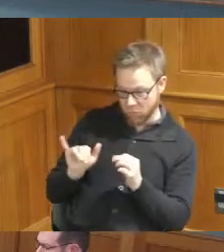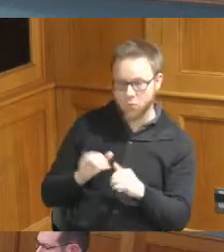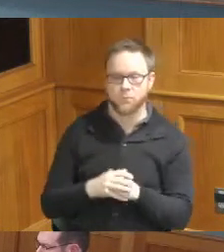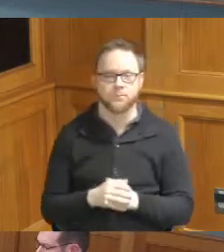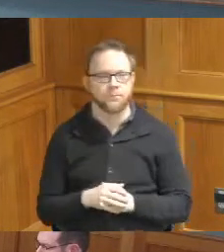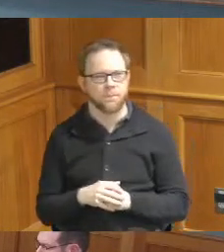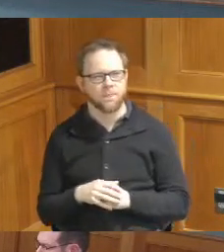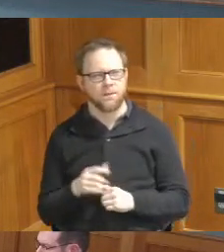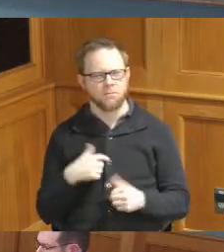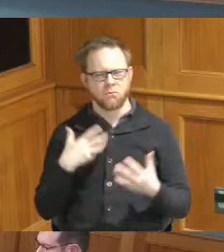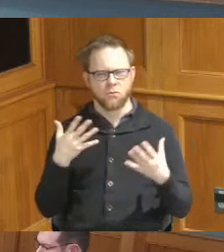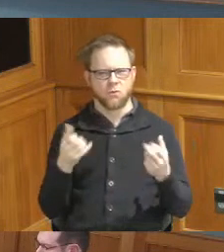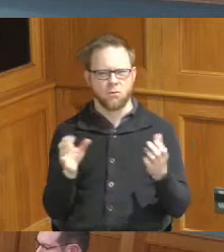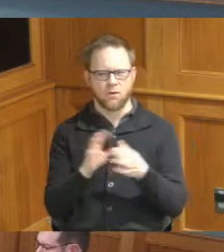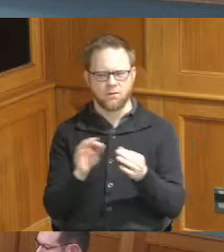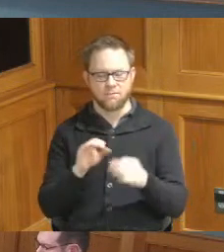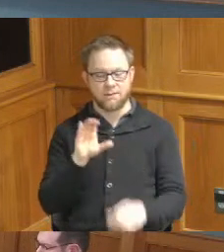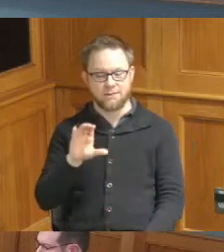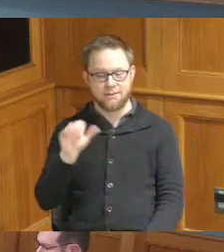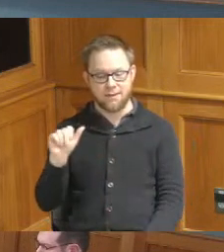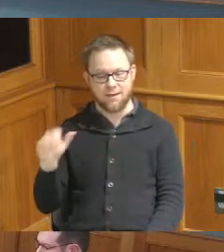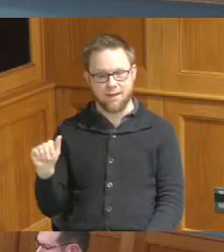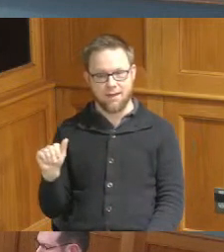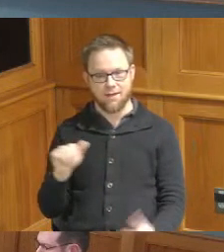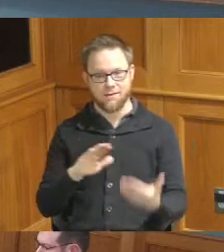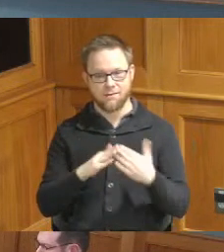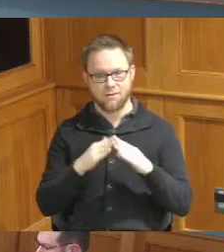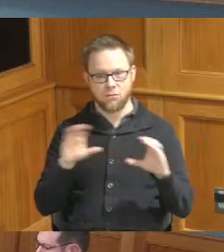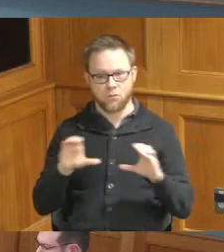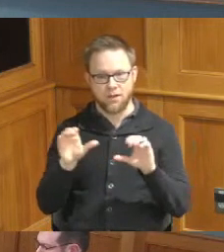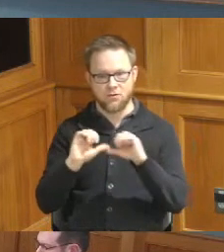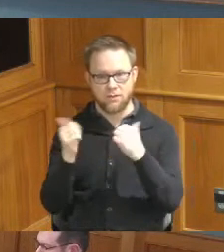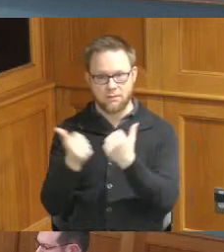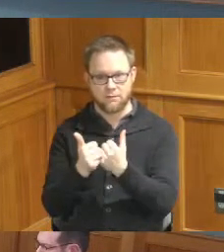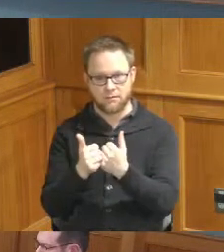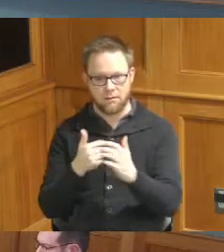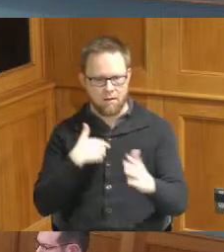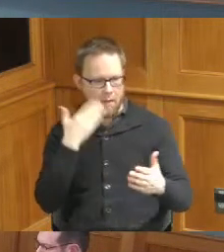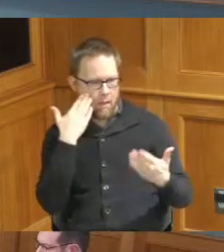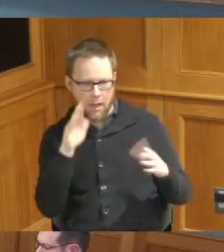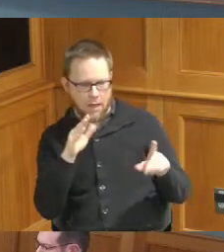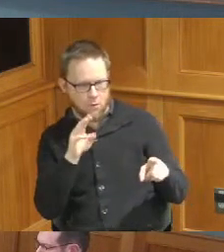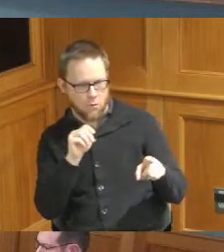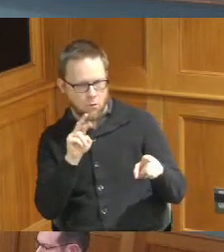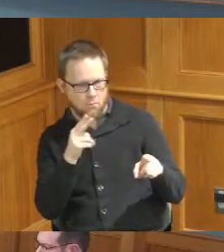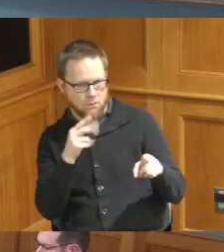I want to just say the Community Action Agency I mean I don't know Mr Thomas when it started under